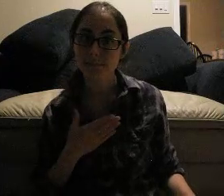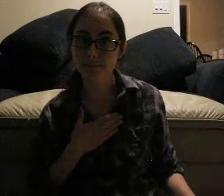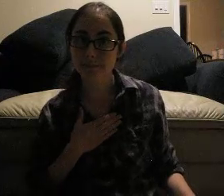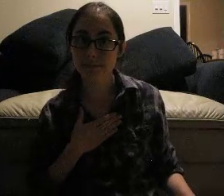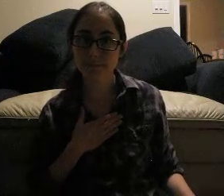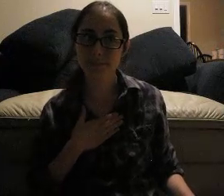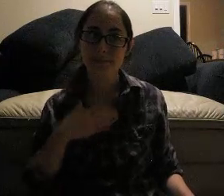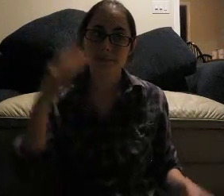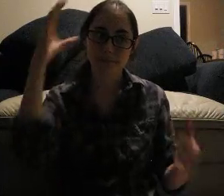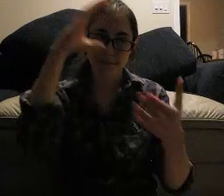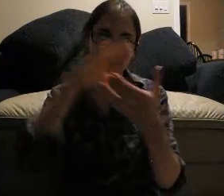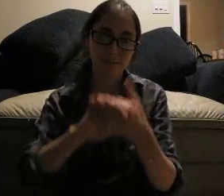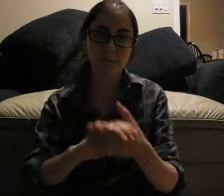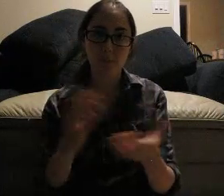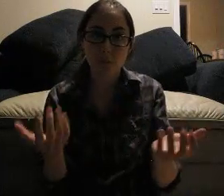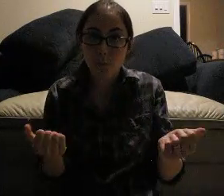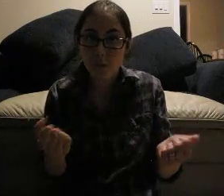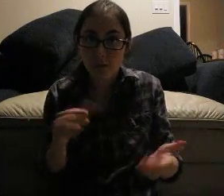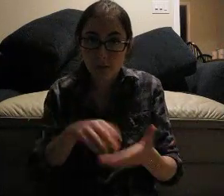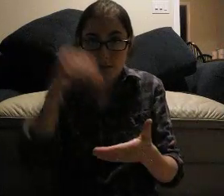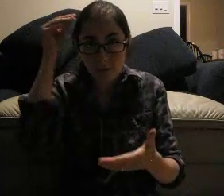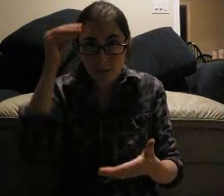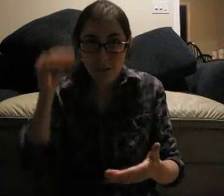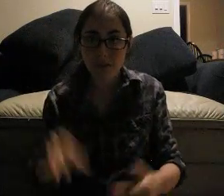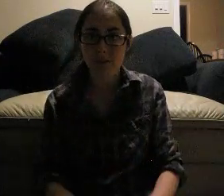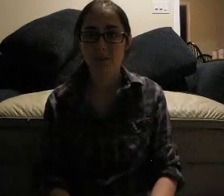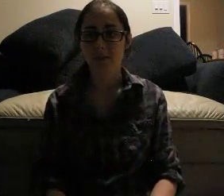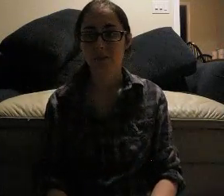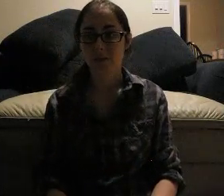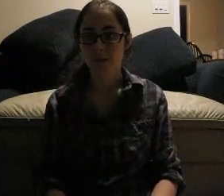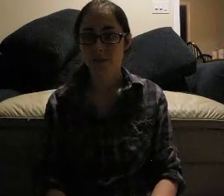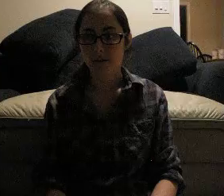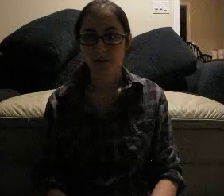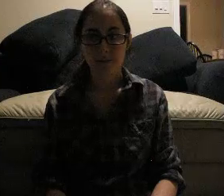My husband wants to learn sign language